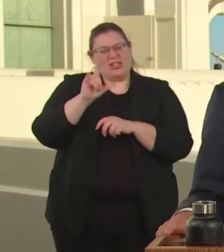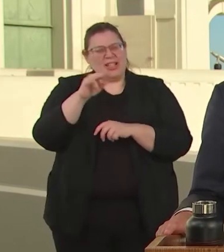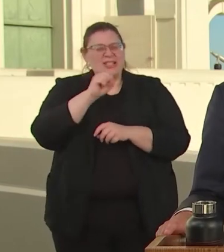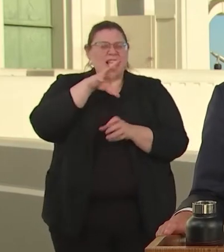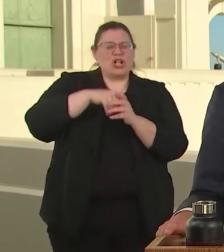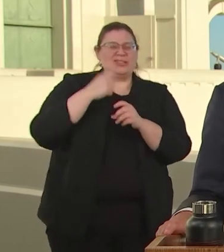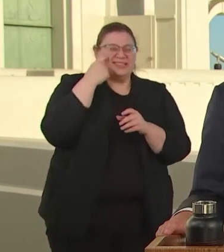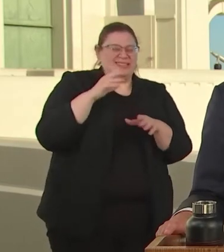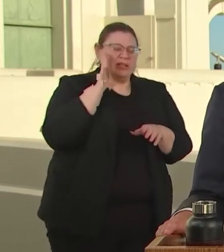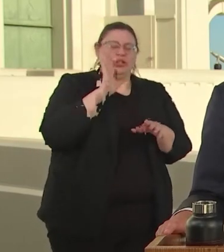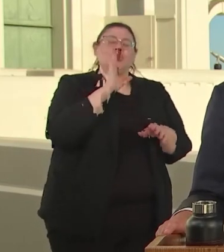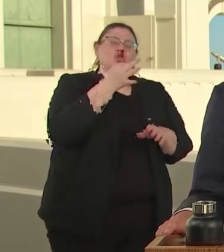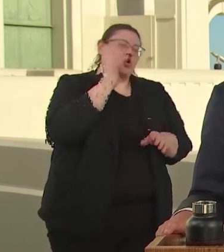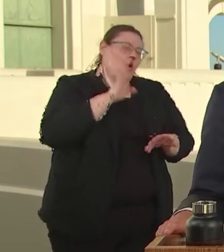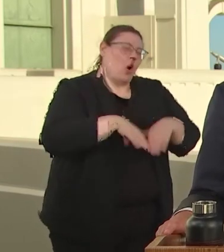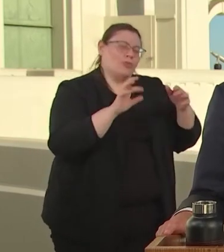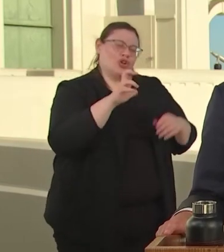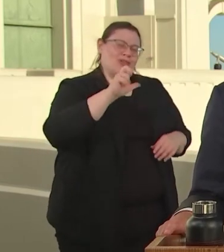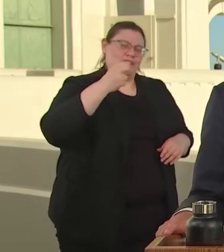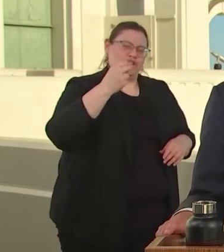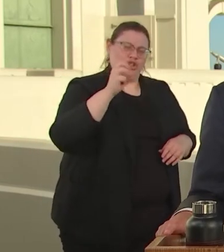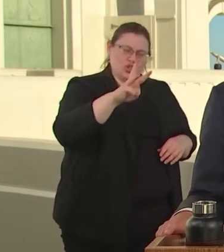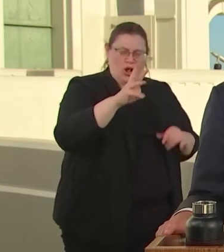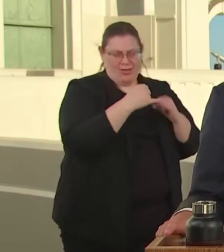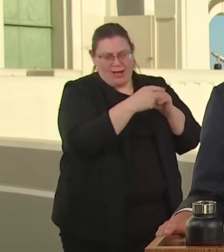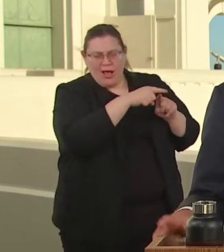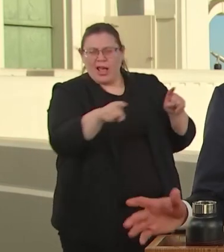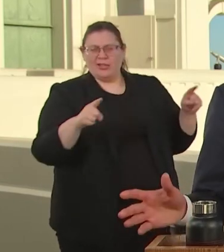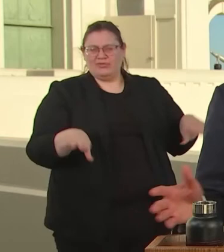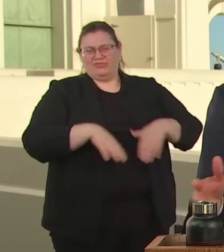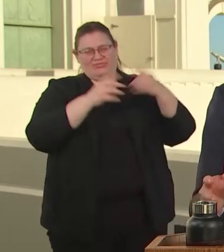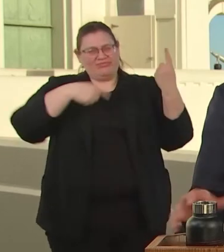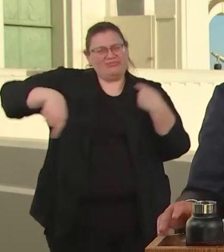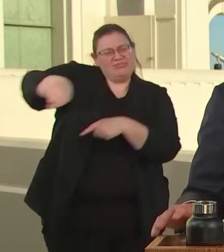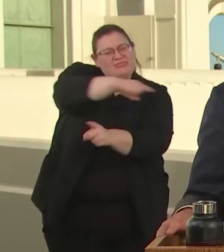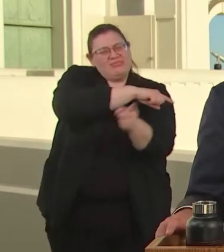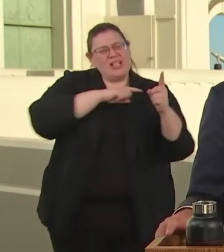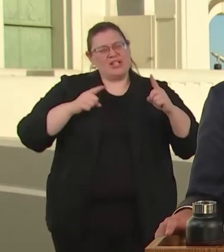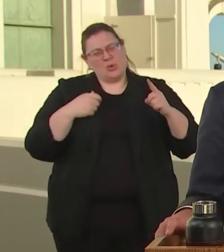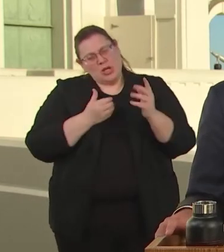REGIONAL PROJECT TO SWEEP US THROUGH DOWNTOWN. A NEW TRANSIT LINE IS SET TO